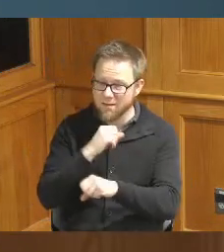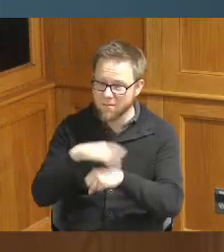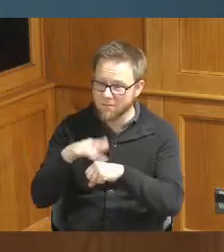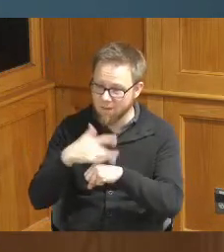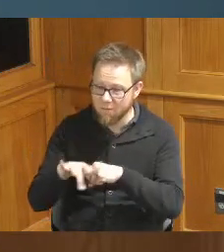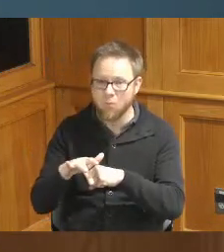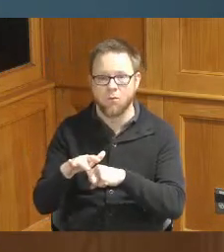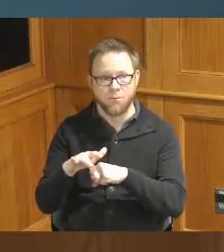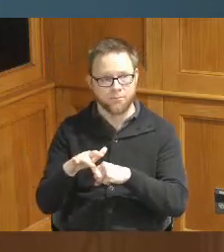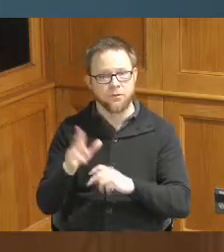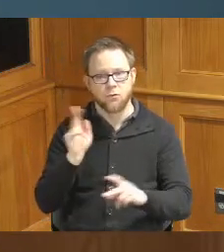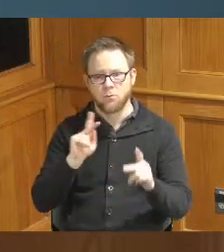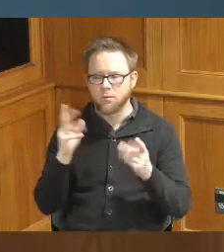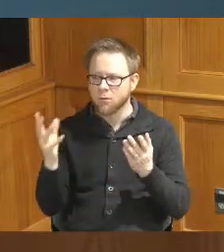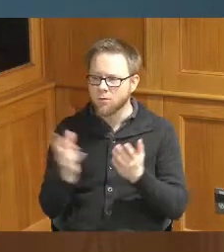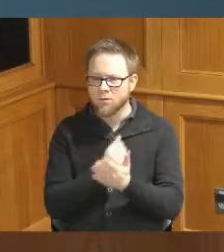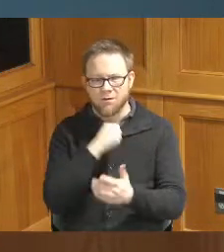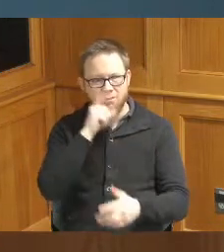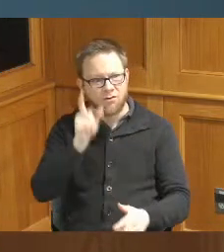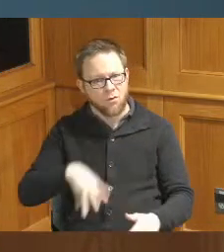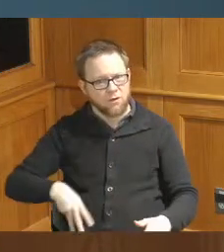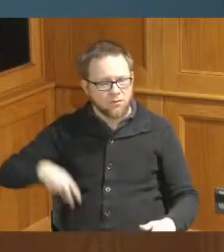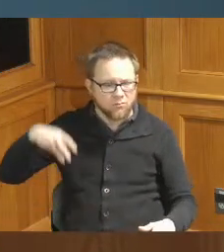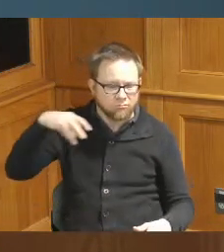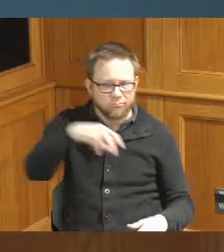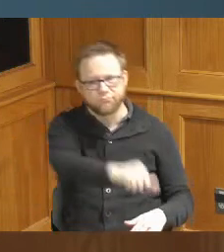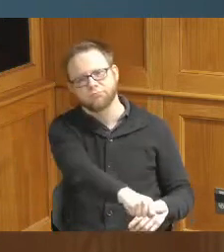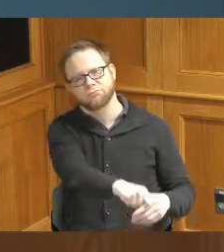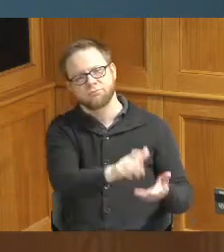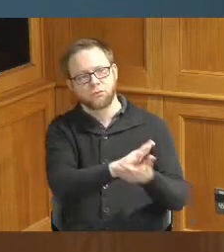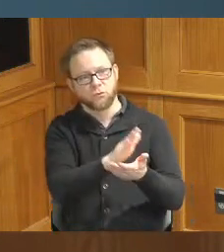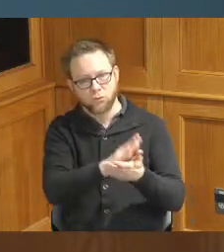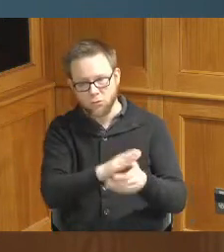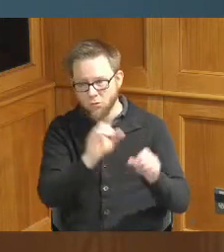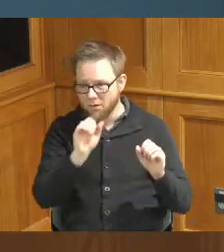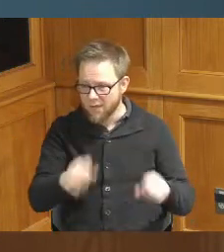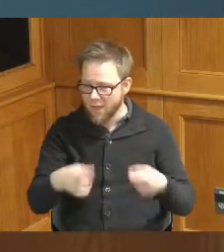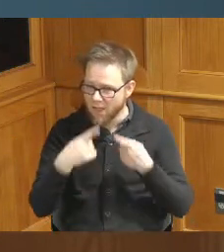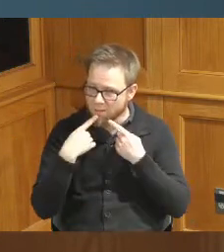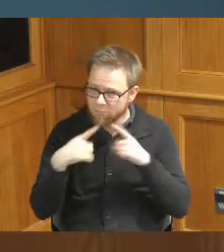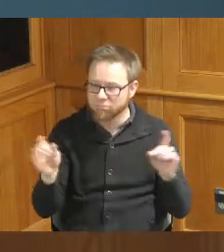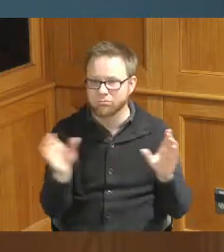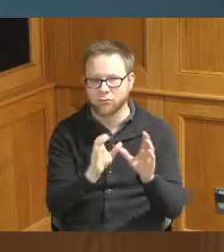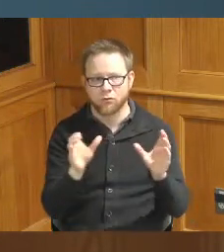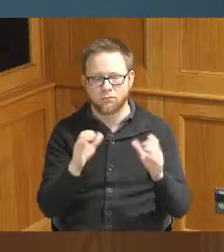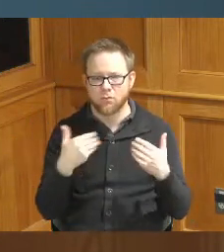being able to go and don't have to put up all this money to get the training is a huge thing for a